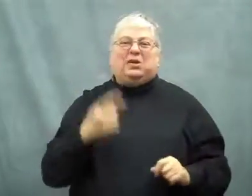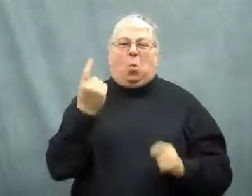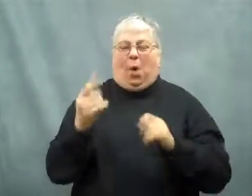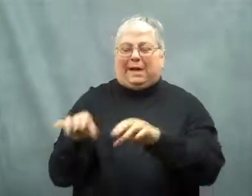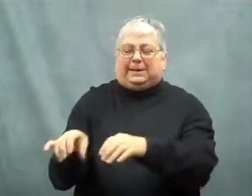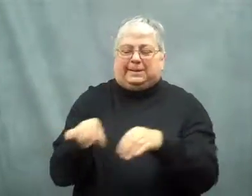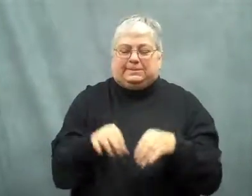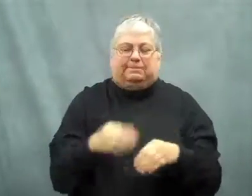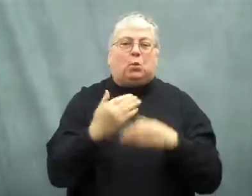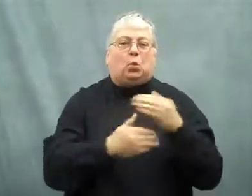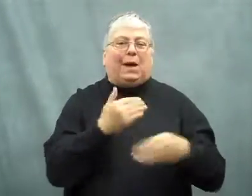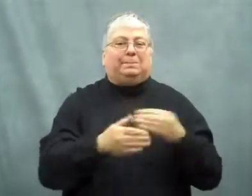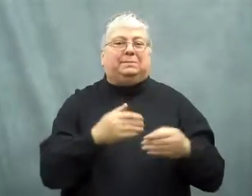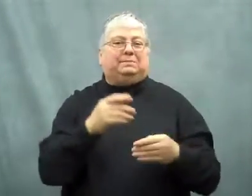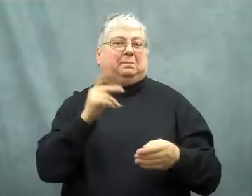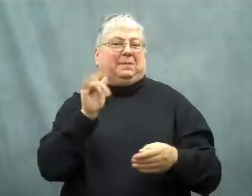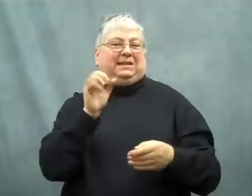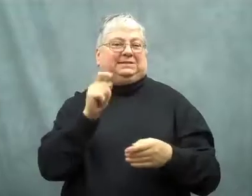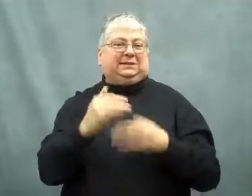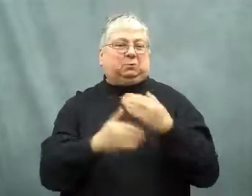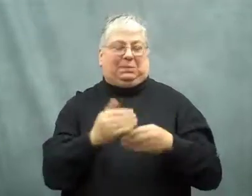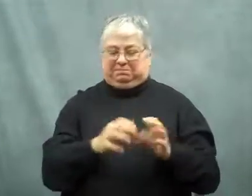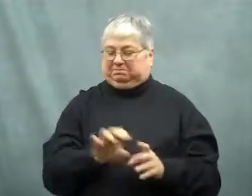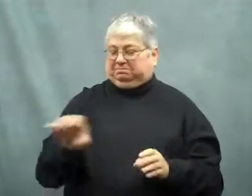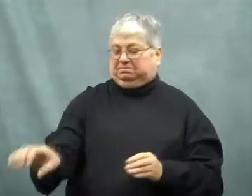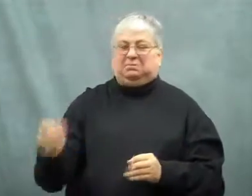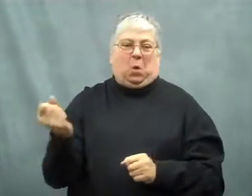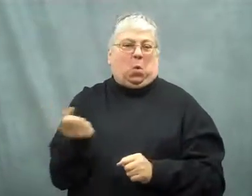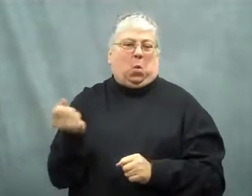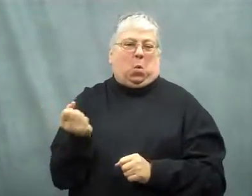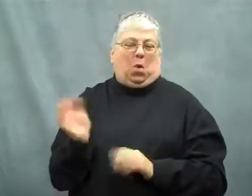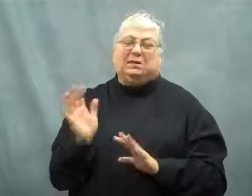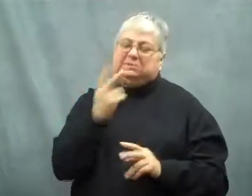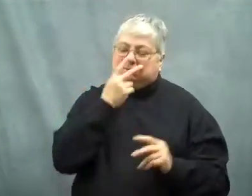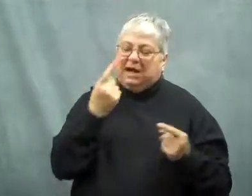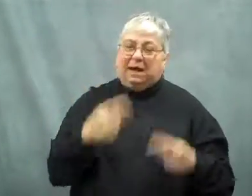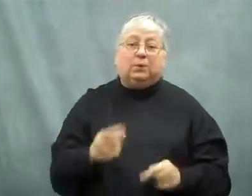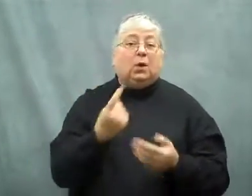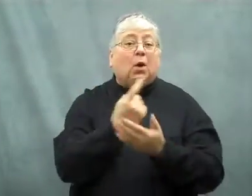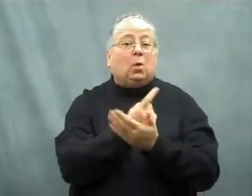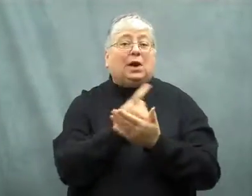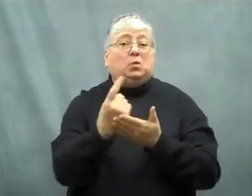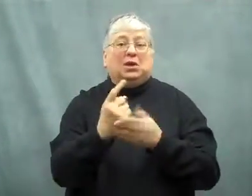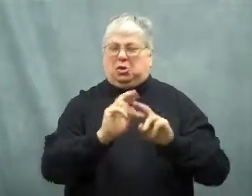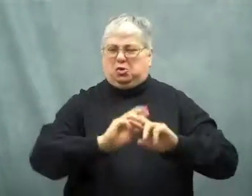He wrapped one in plastic and set it aside to see what would happen.